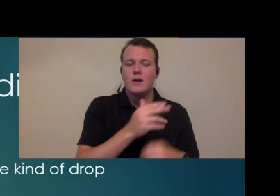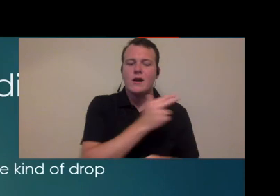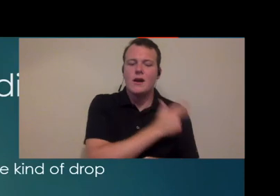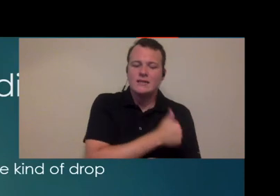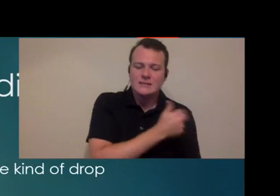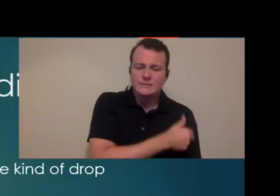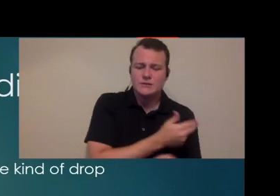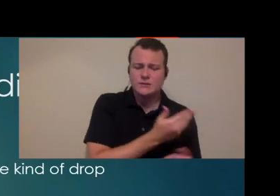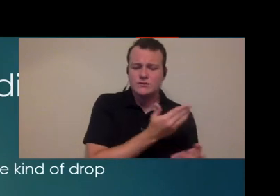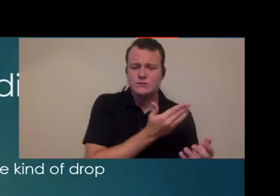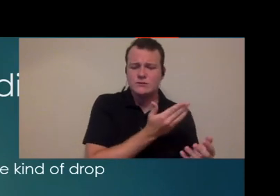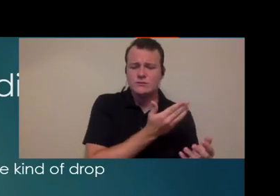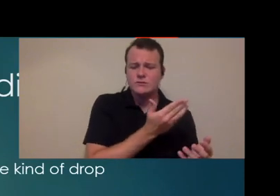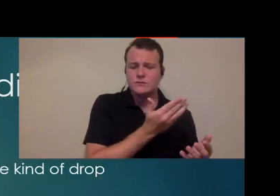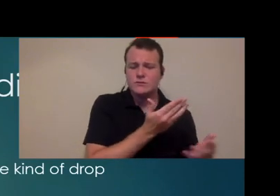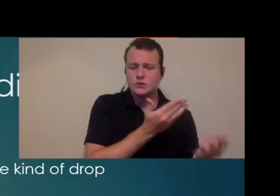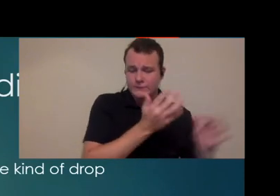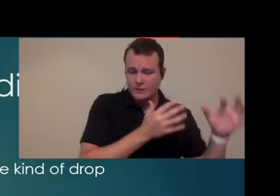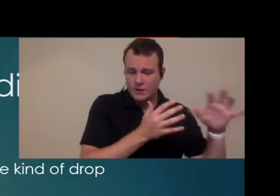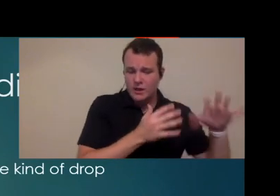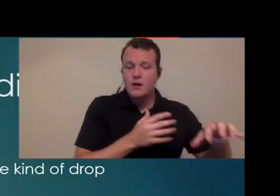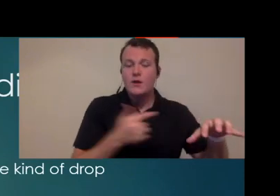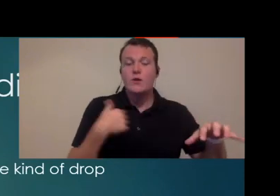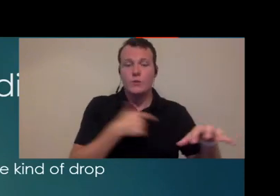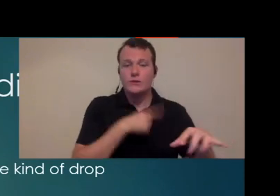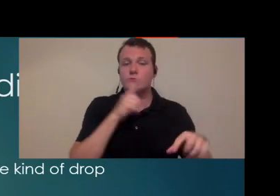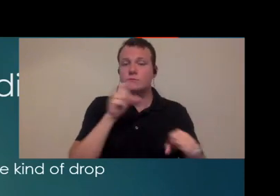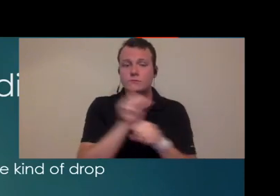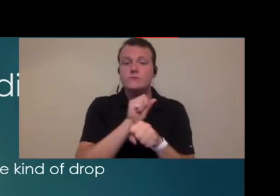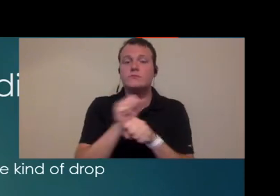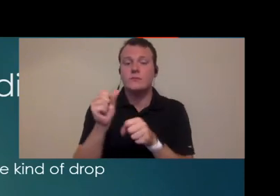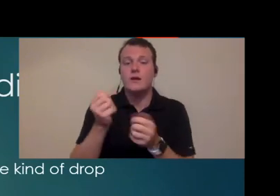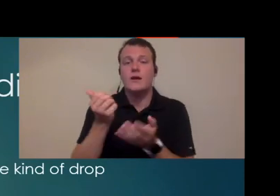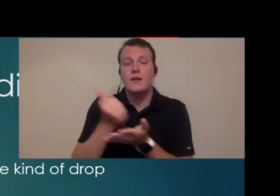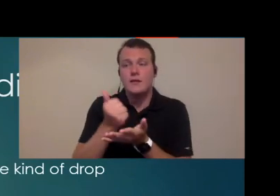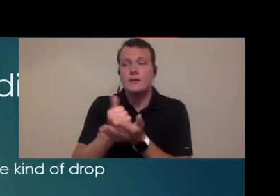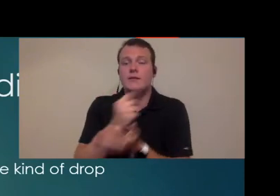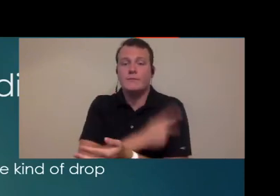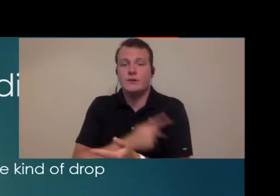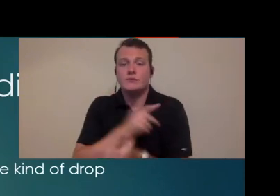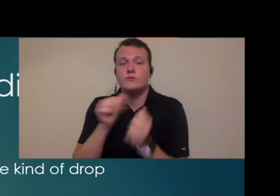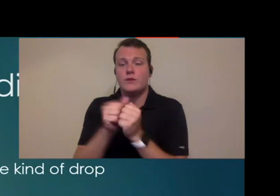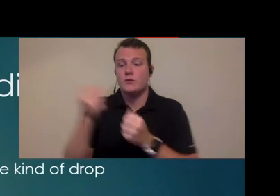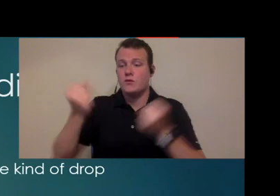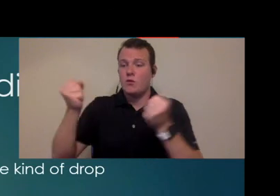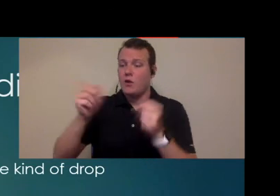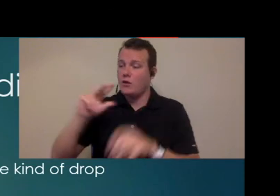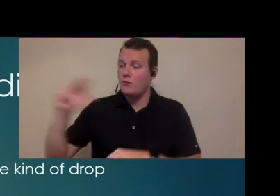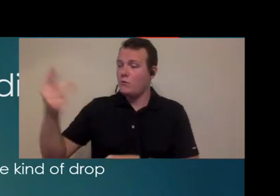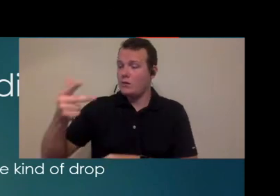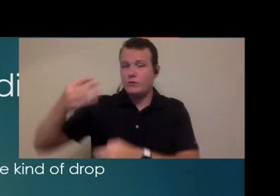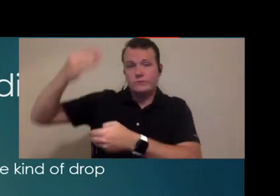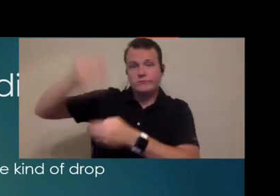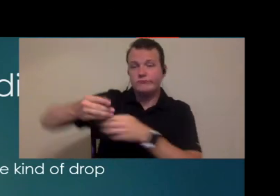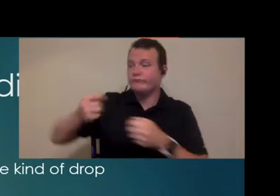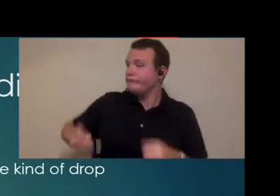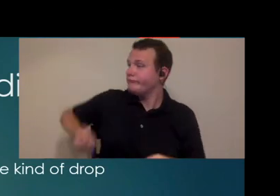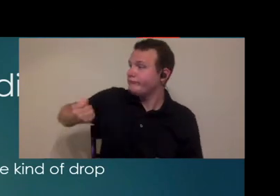of told who can and can't come in the building and so we are literally seeing patients out their car window which is very unique and very strange but it is